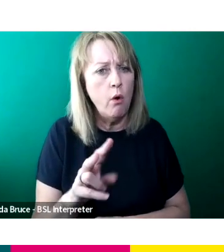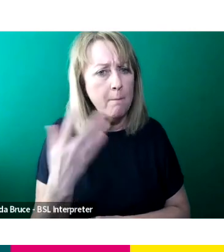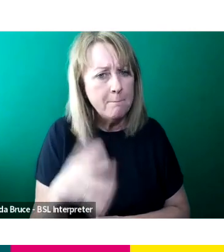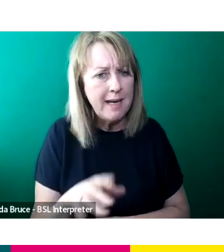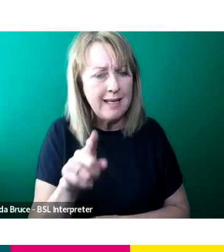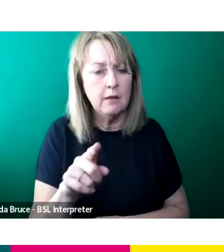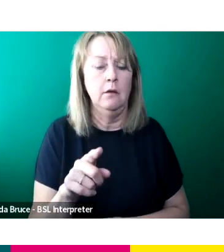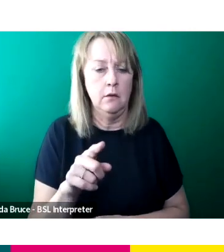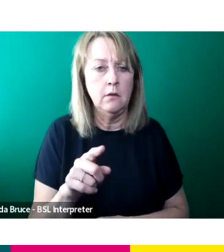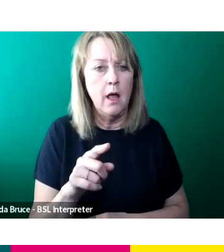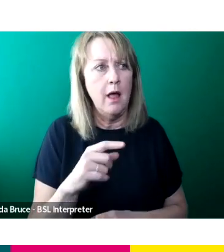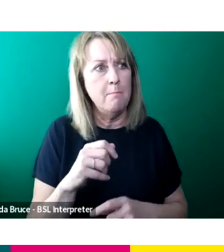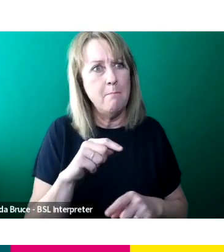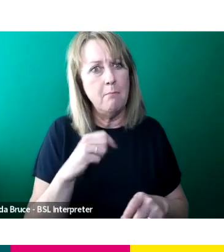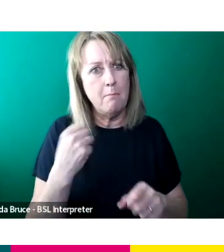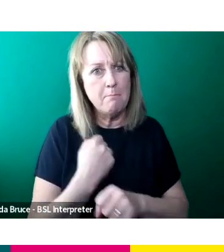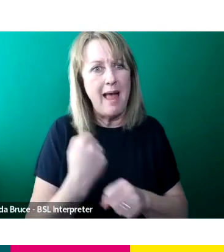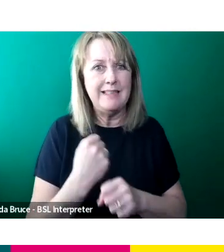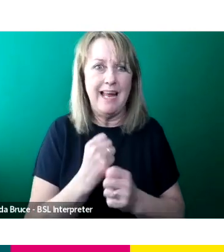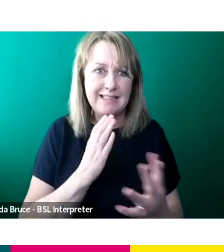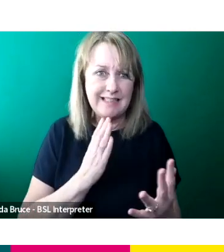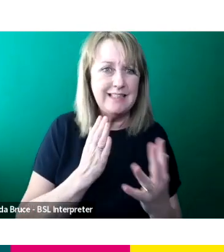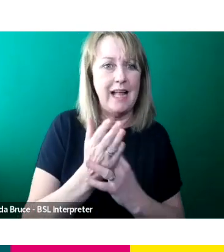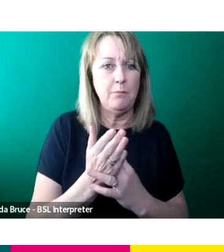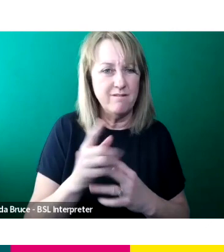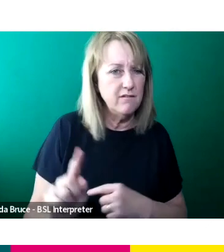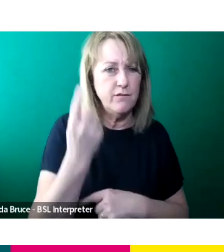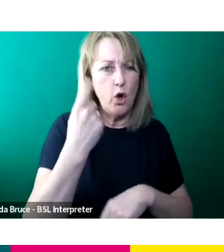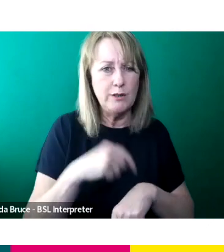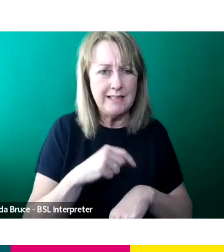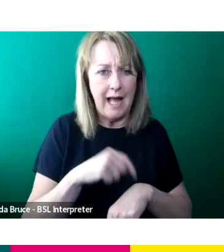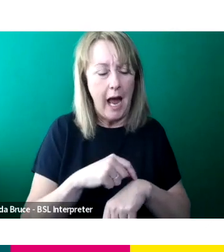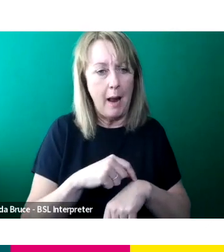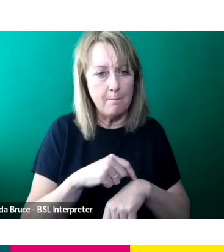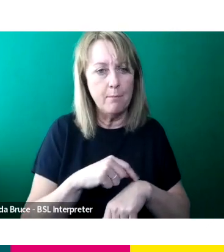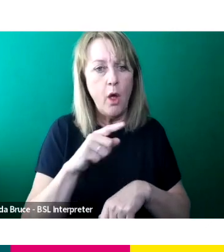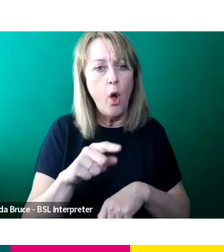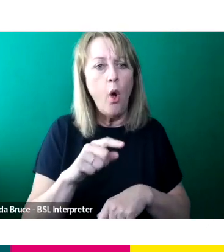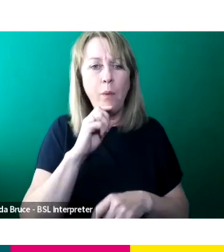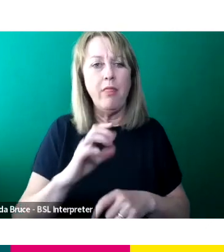as accessible as possible. And actually it was the first time ever that a show went out with burnt in subtitles on